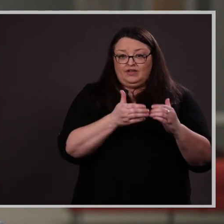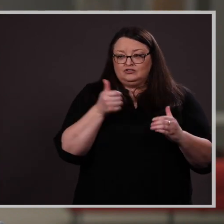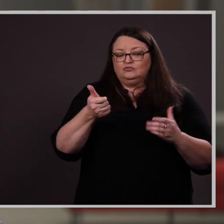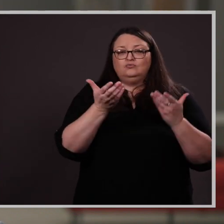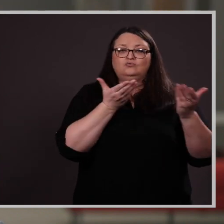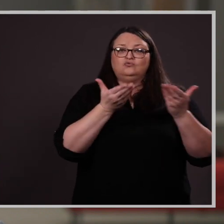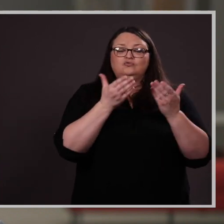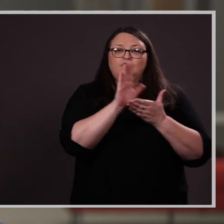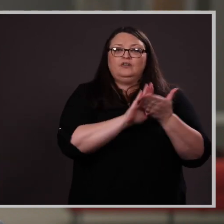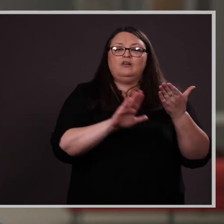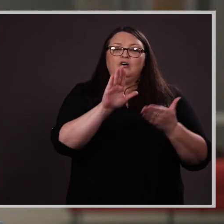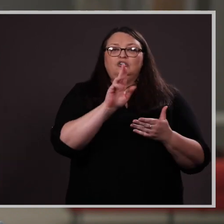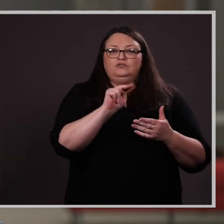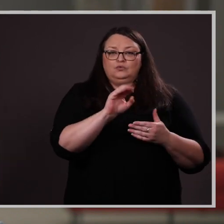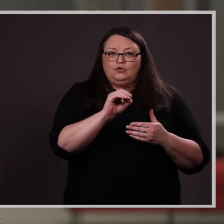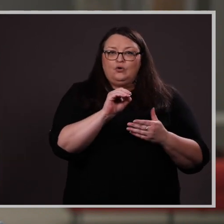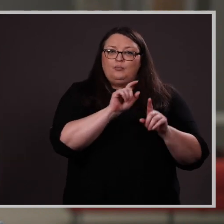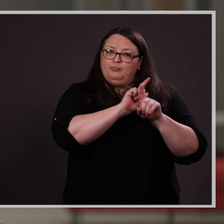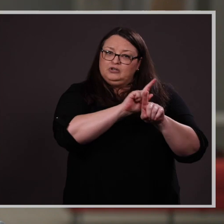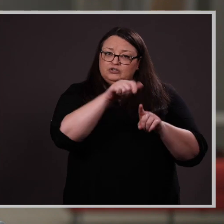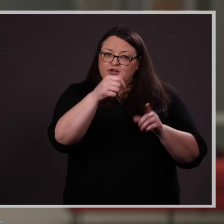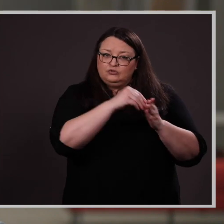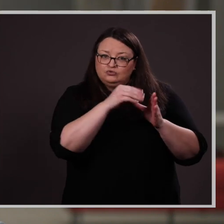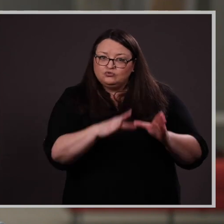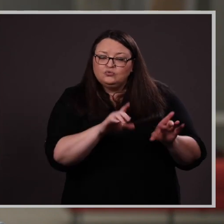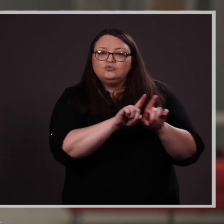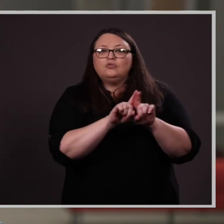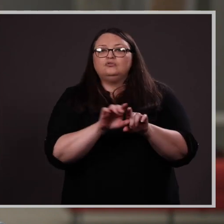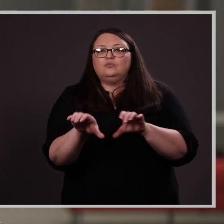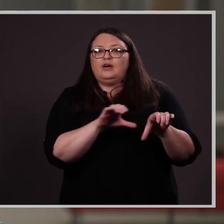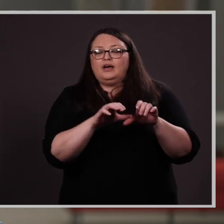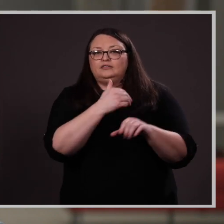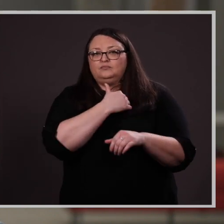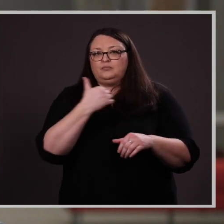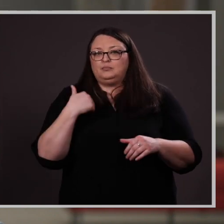and UNO through mentoring of other students and as an active member in several student